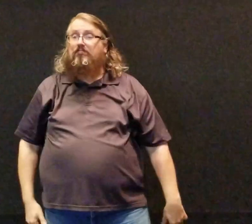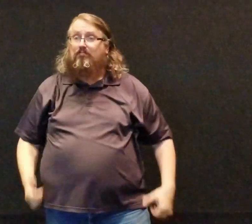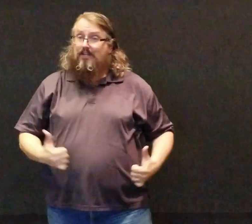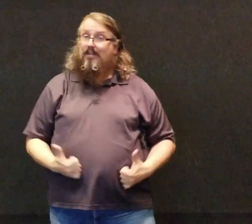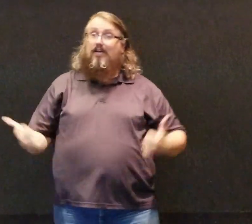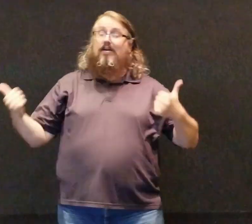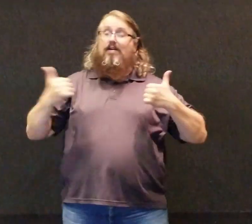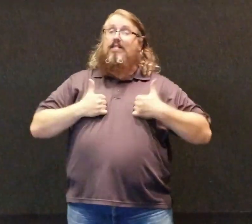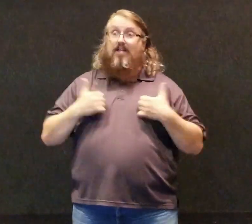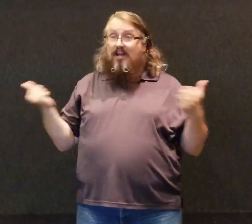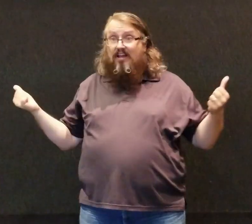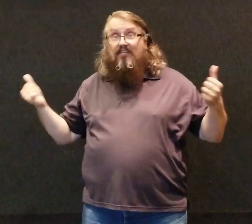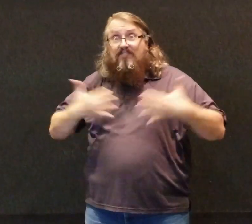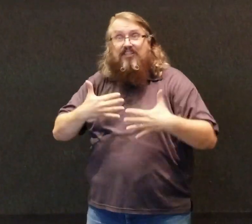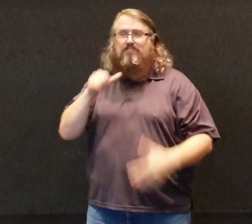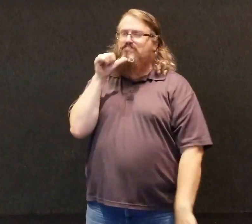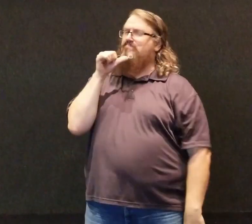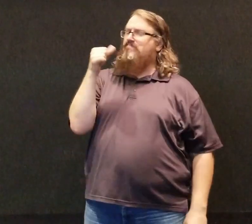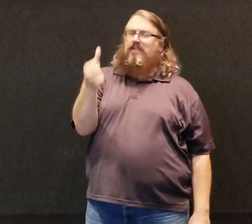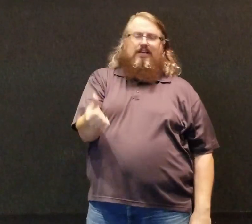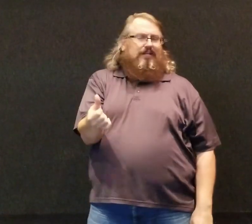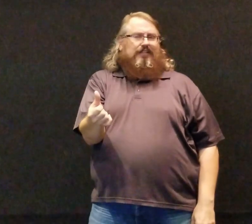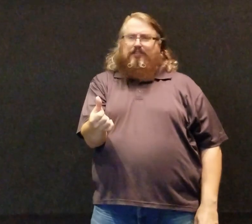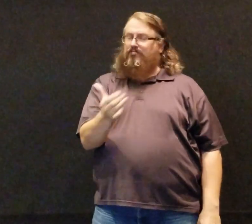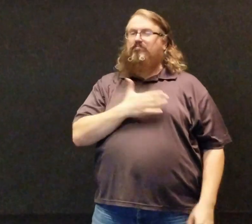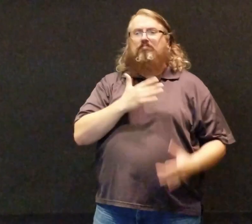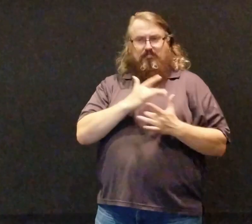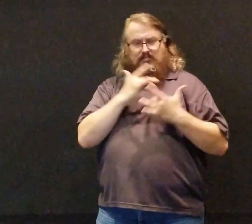Alive and unafraid